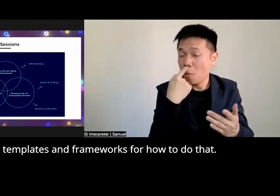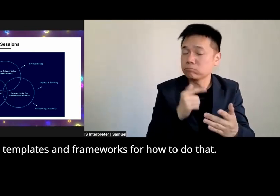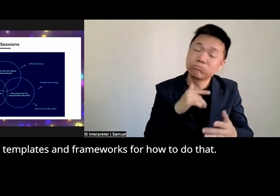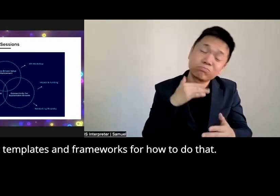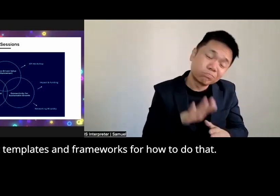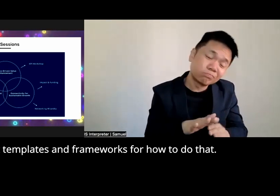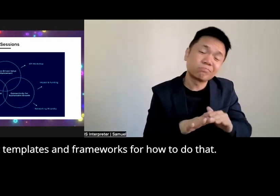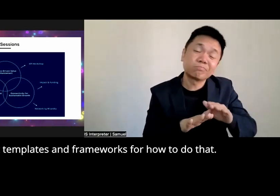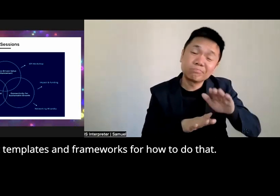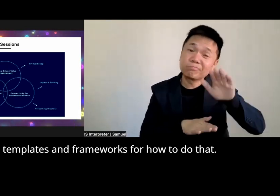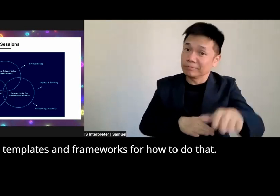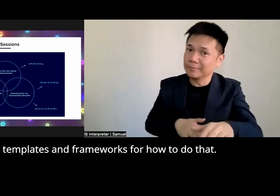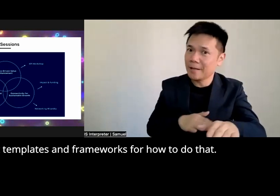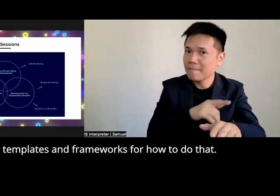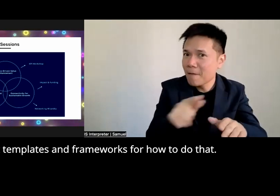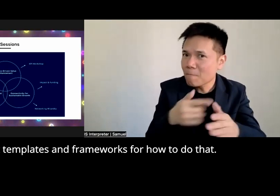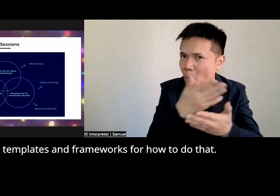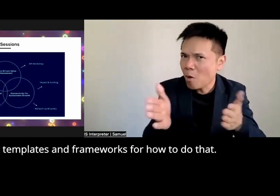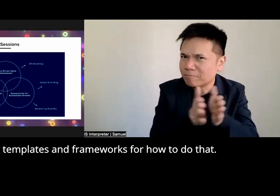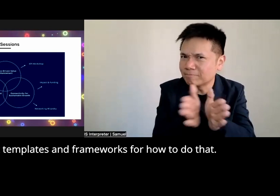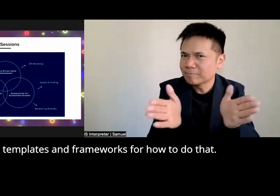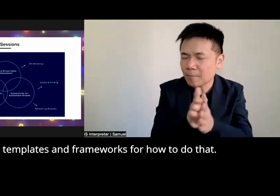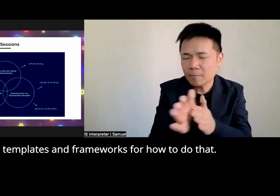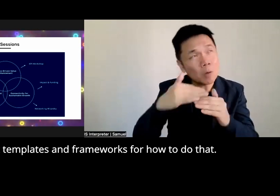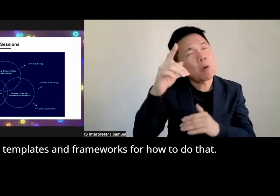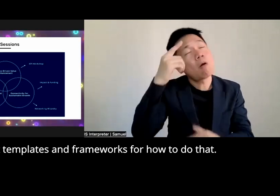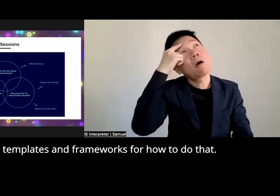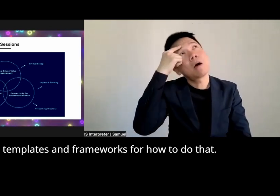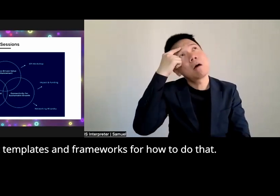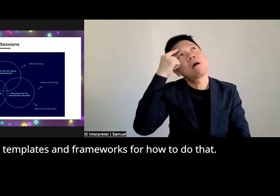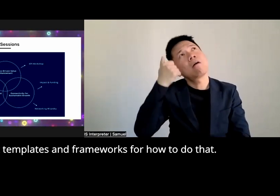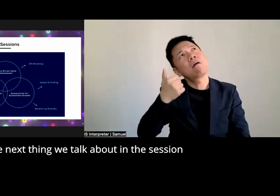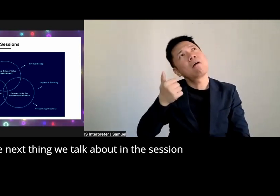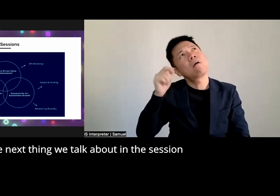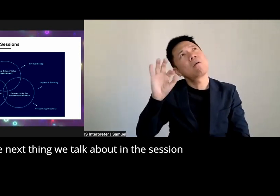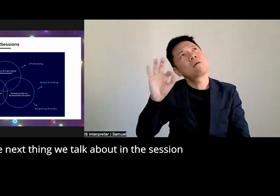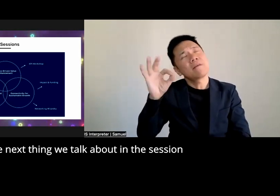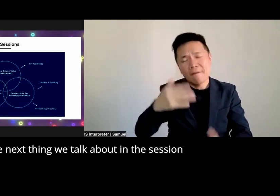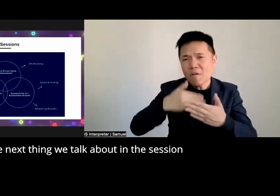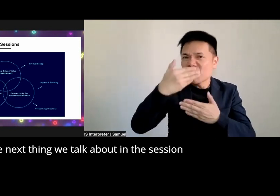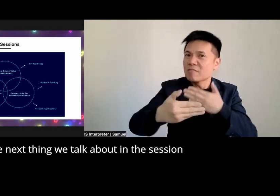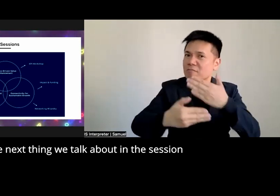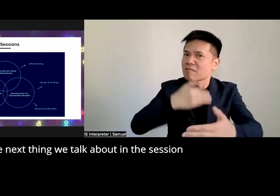you get templates and and uh and Frameworks for how to do that the next thing we talk about in